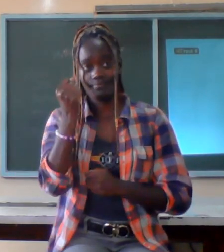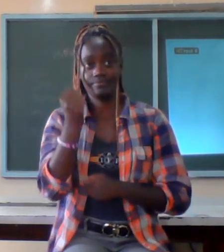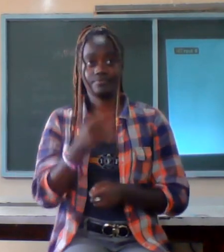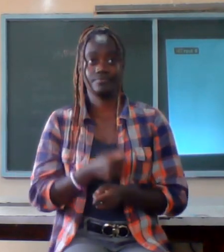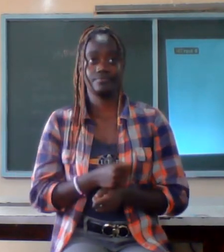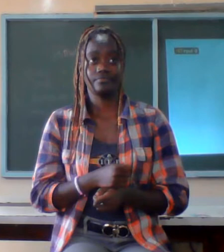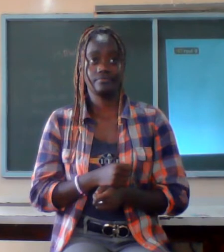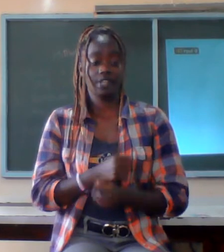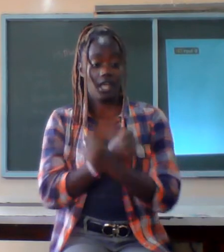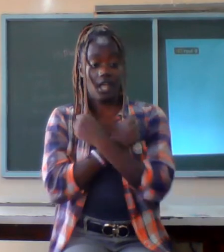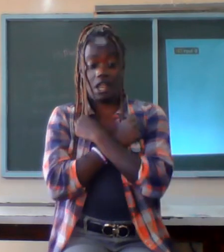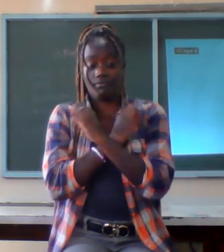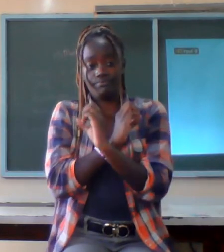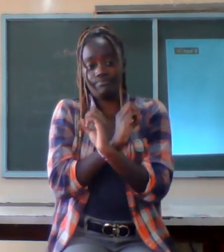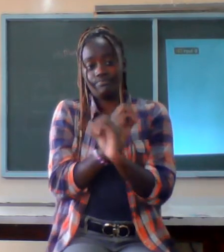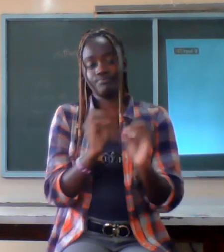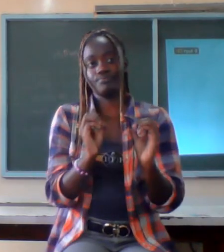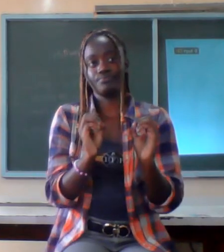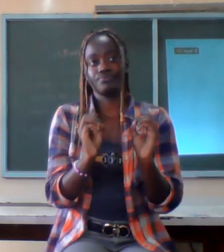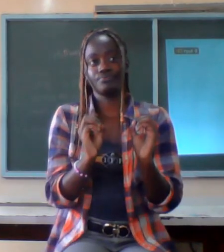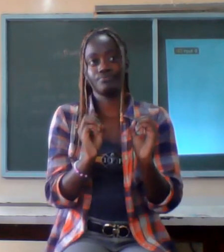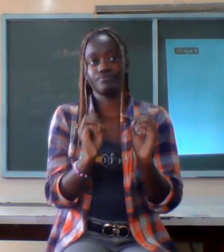lack of love yes